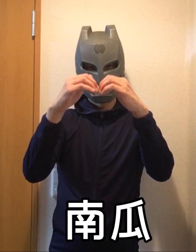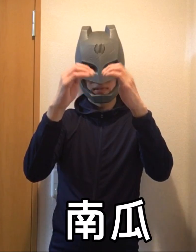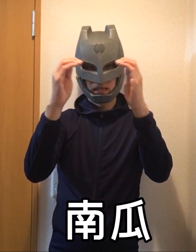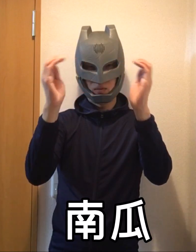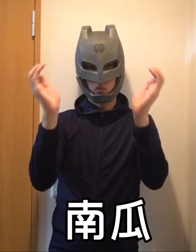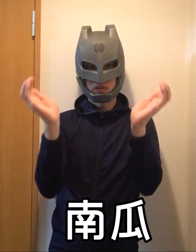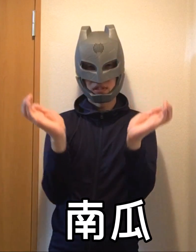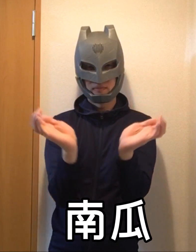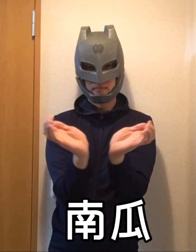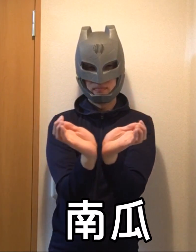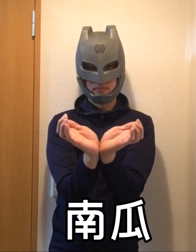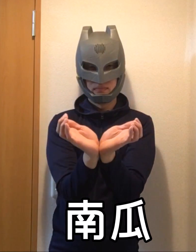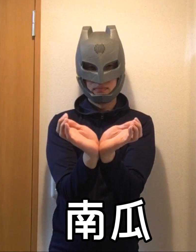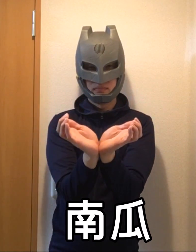Pumpkin